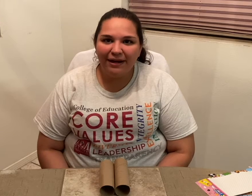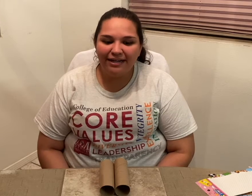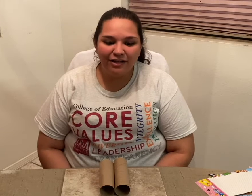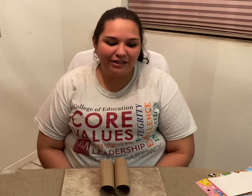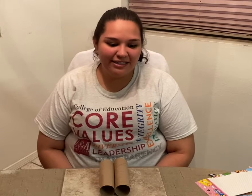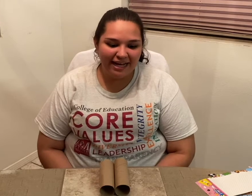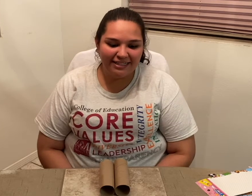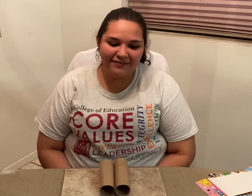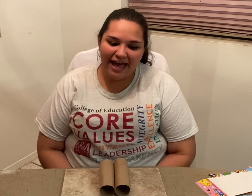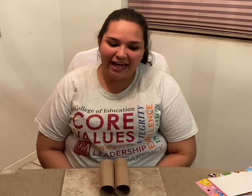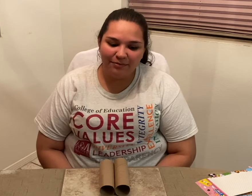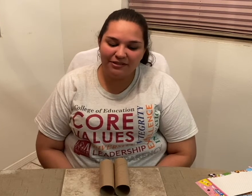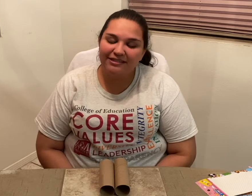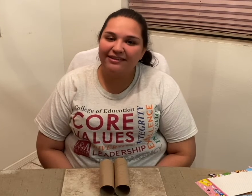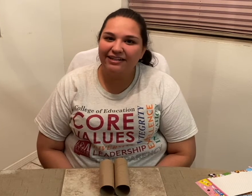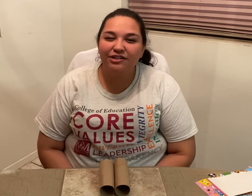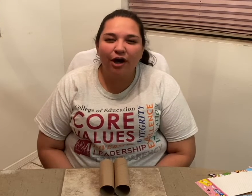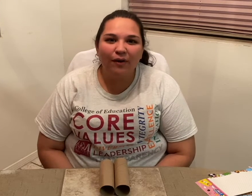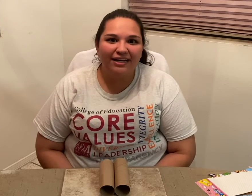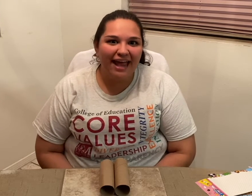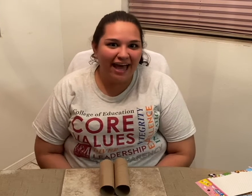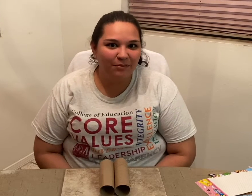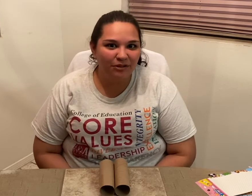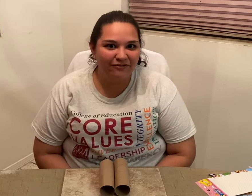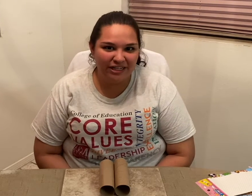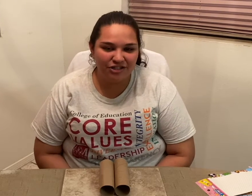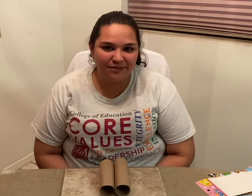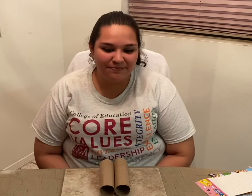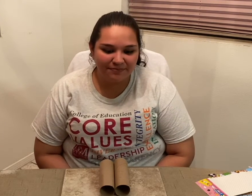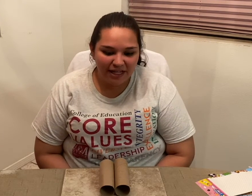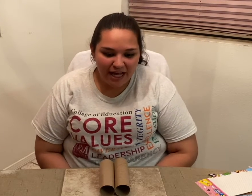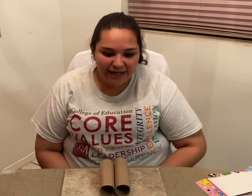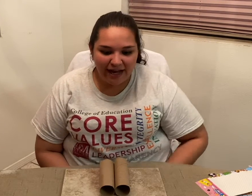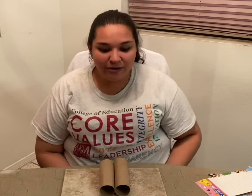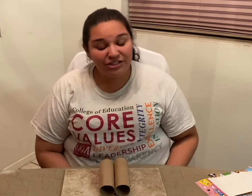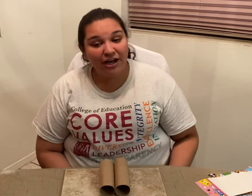to learn the signs of the animals than to go on an animal adventure? Now, to help